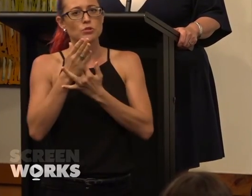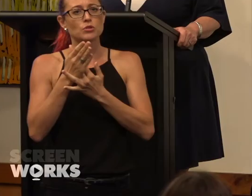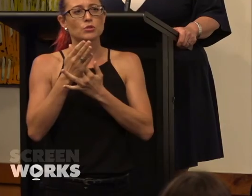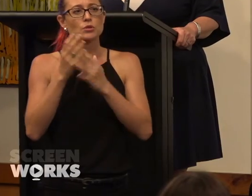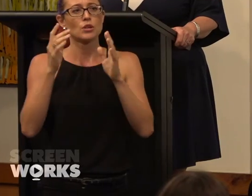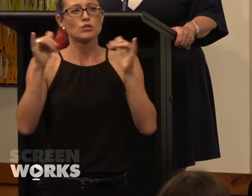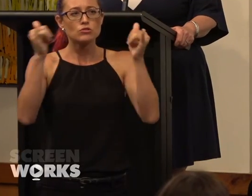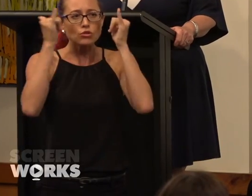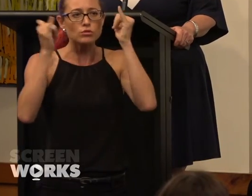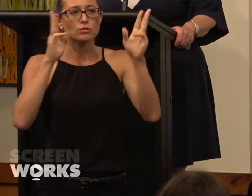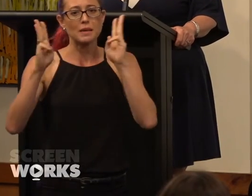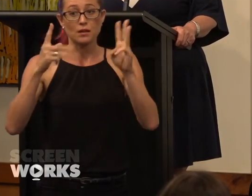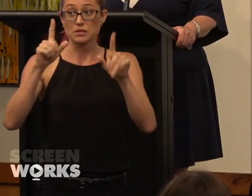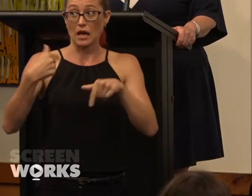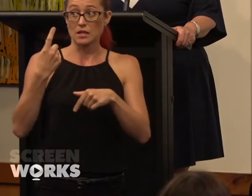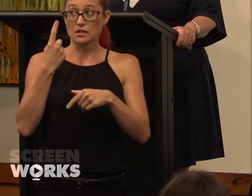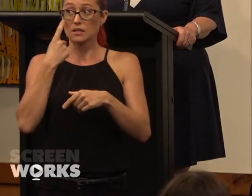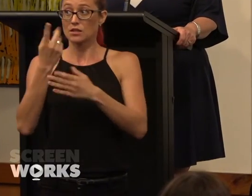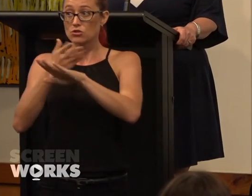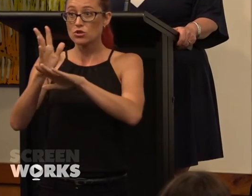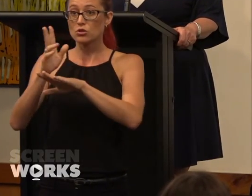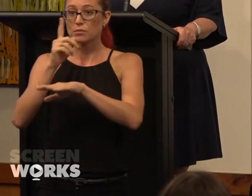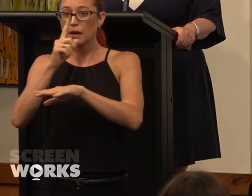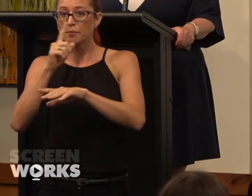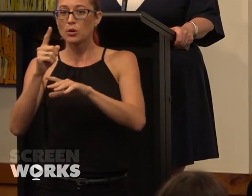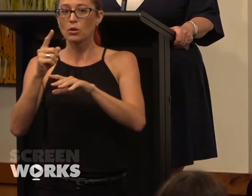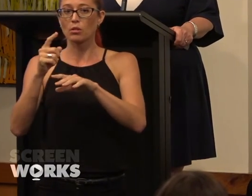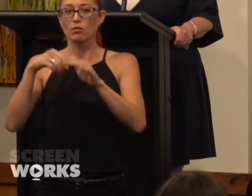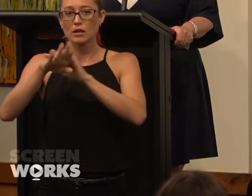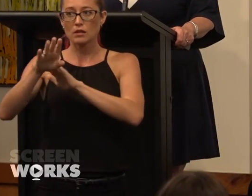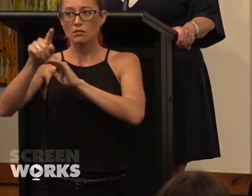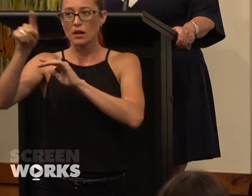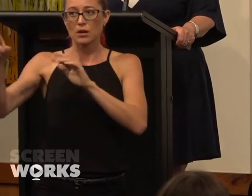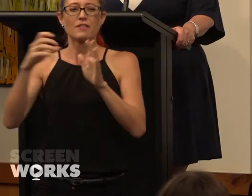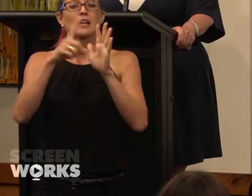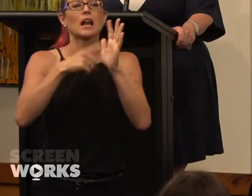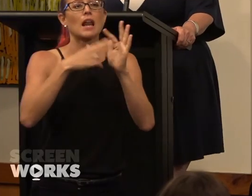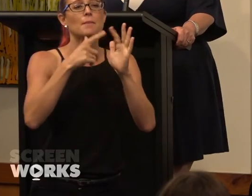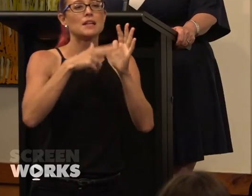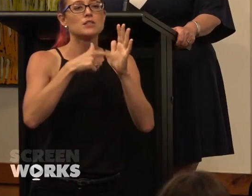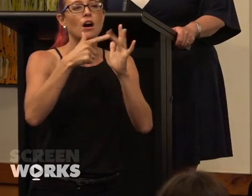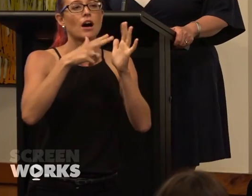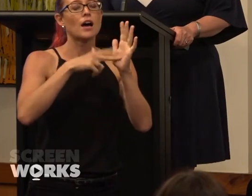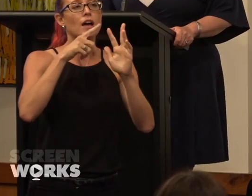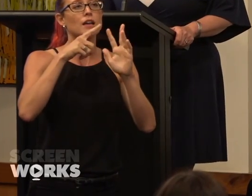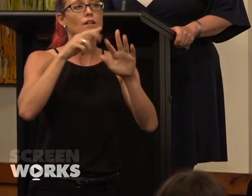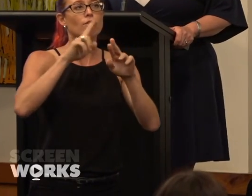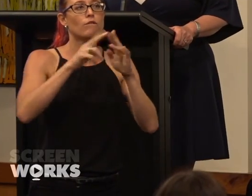beginning to see your voices speaking on media platforms. We've got Clementine Ford on Daily Life for SMH, then what